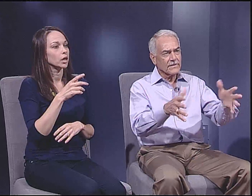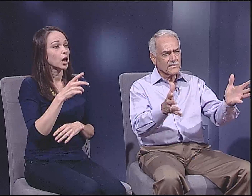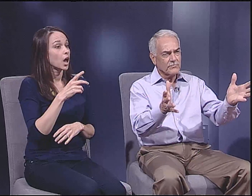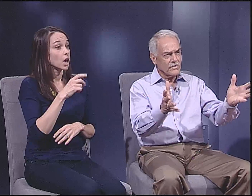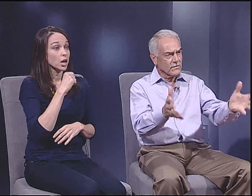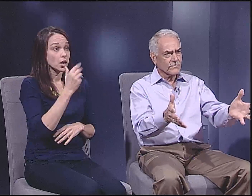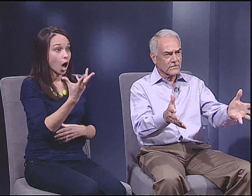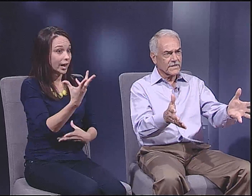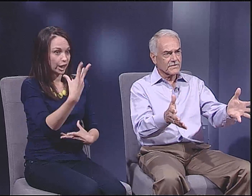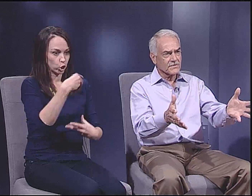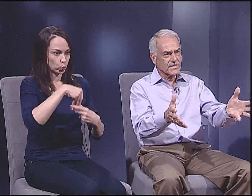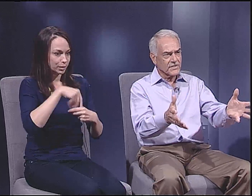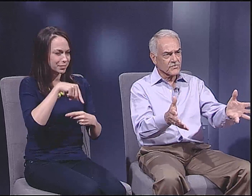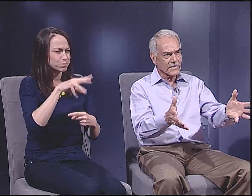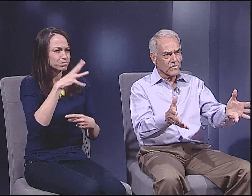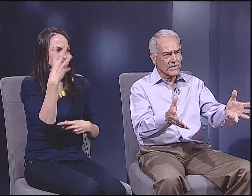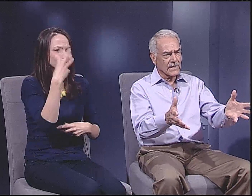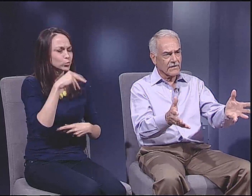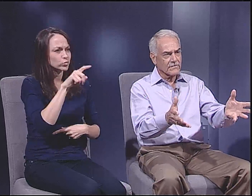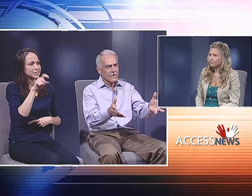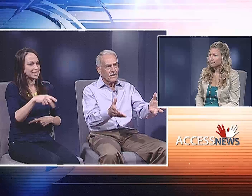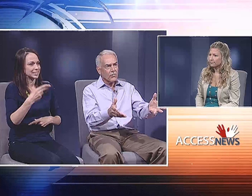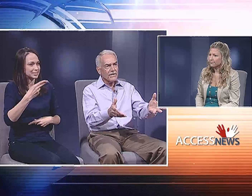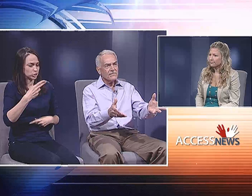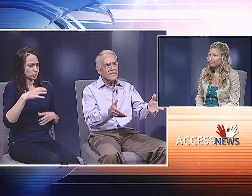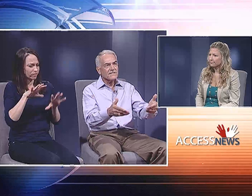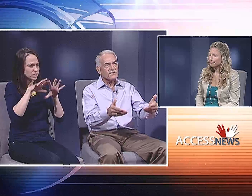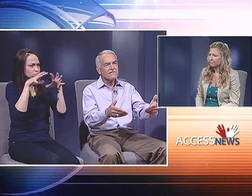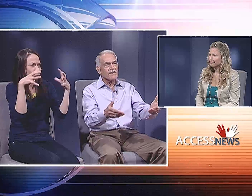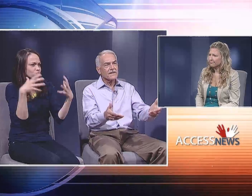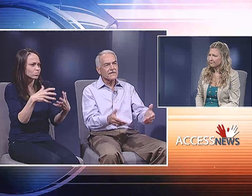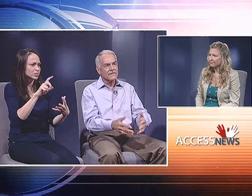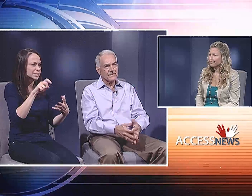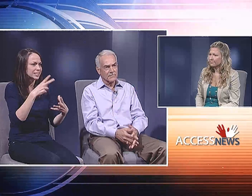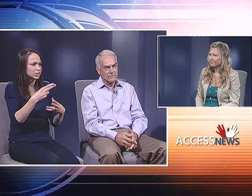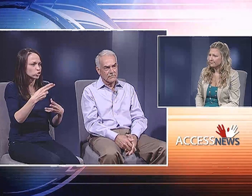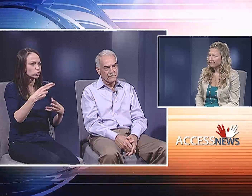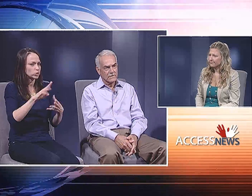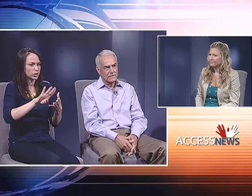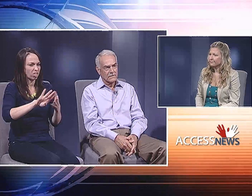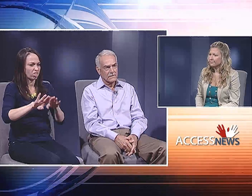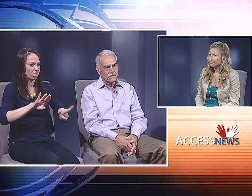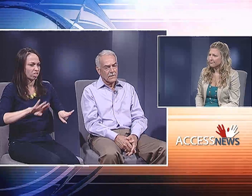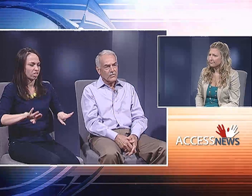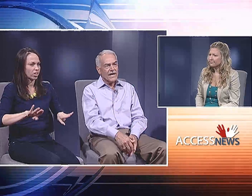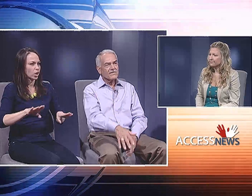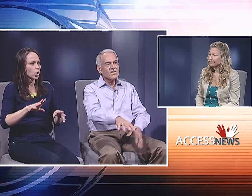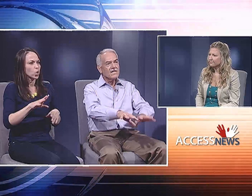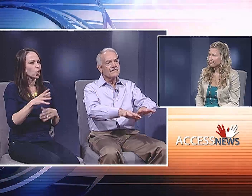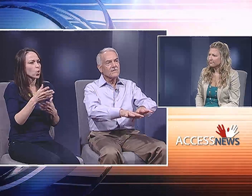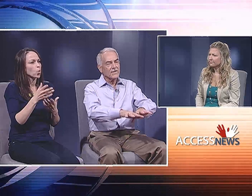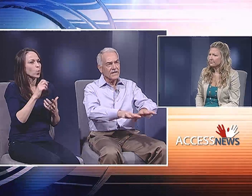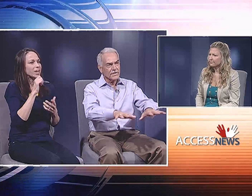And by not including them in this beautiful Texas history that we have, we've disaffected them.